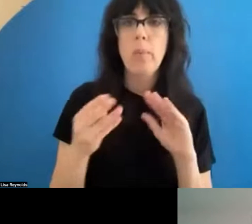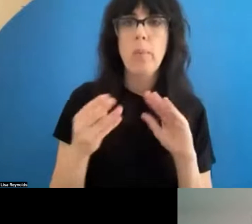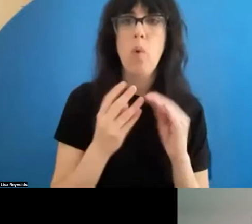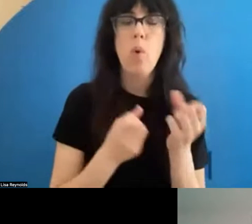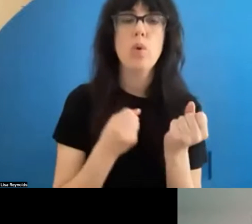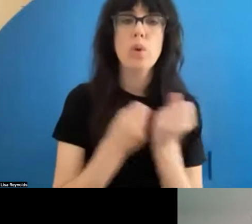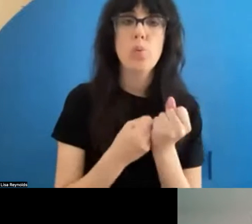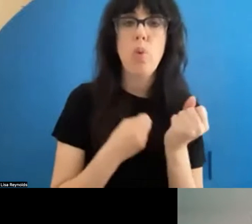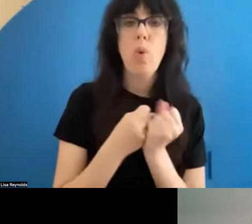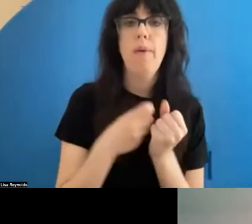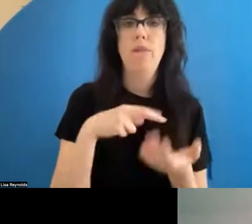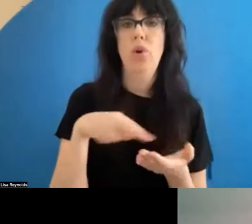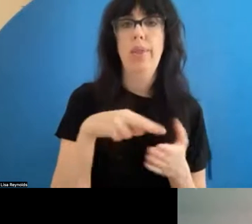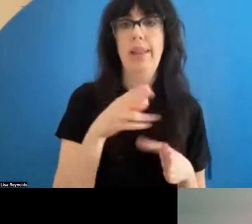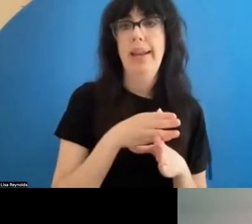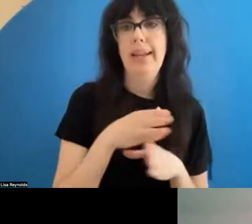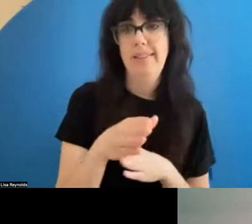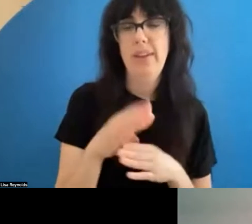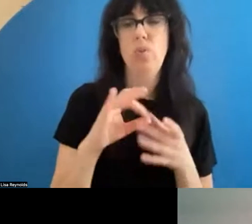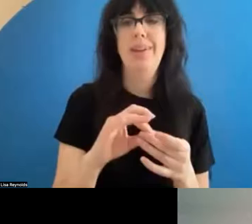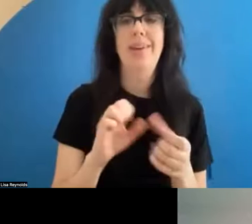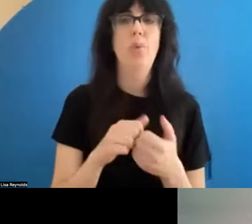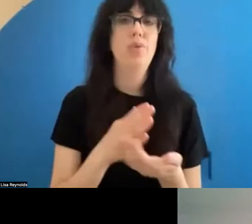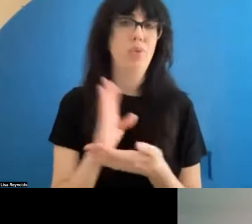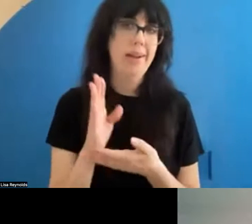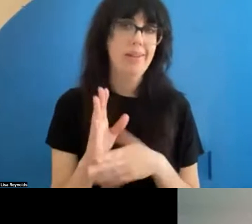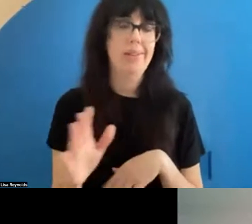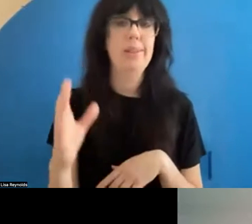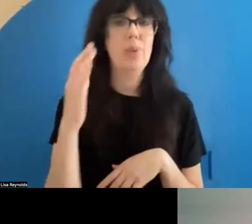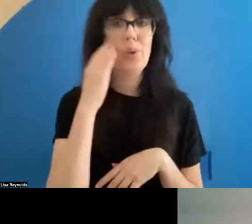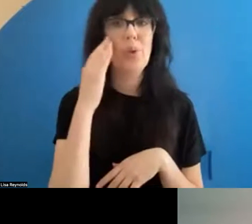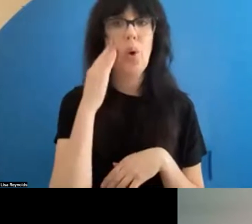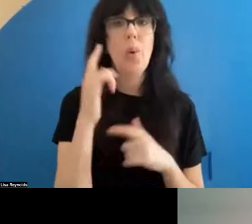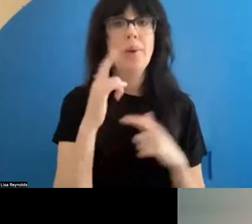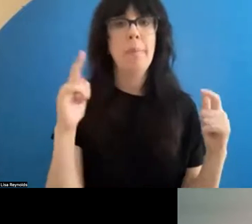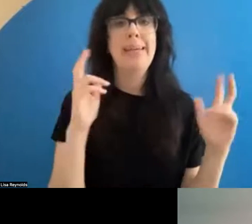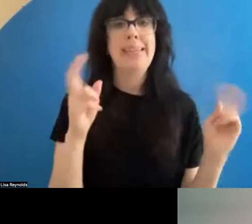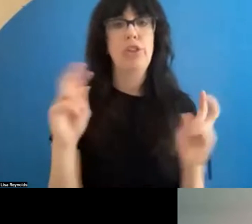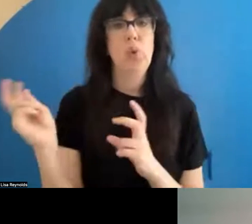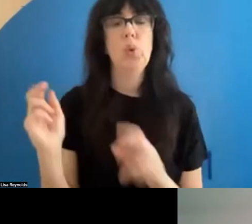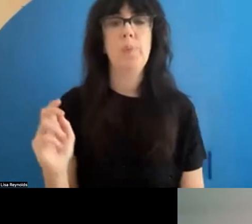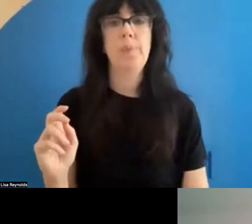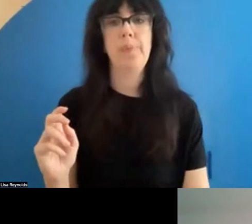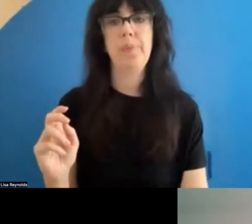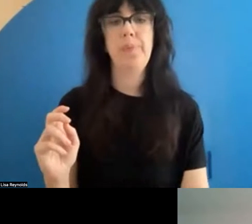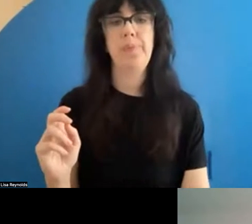on rights issues, because we know that it's a big issue for the field.